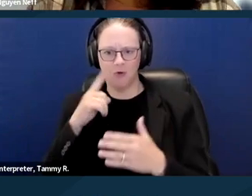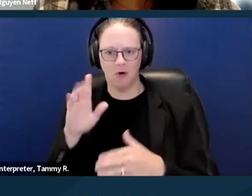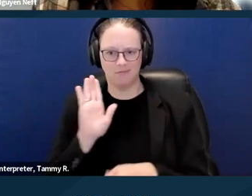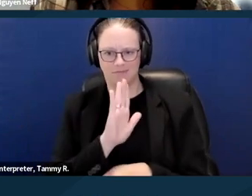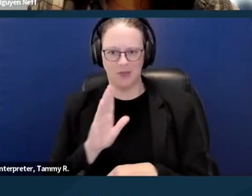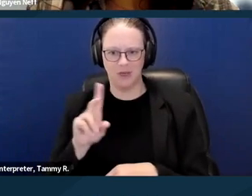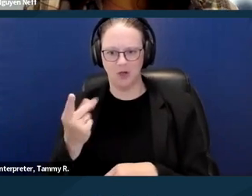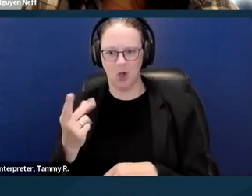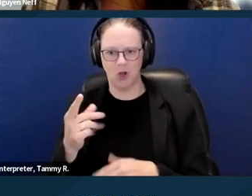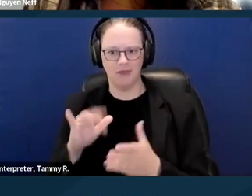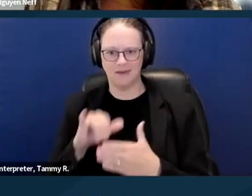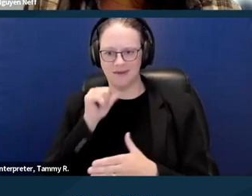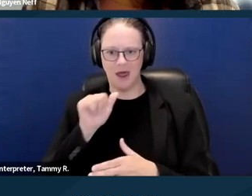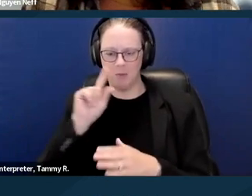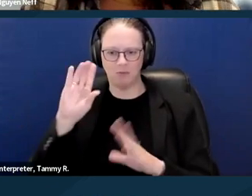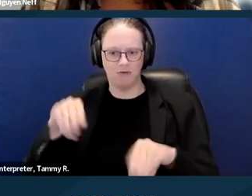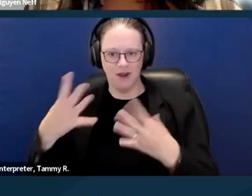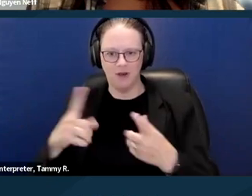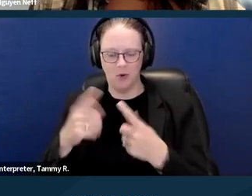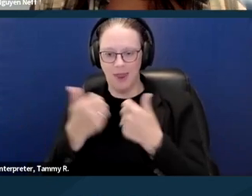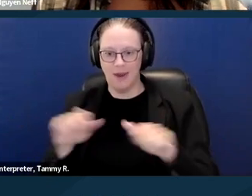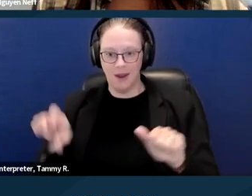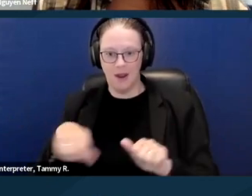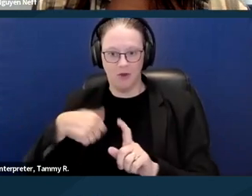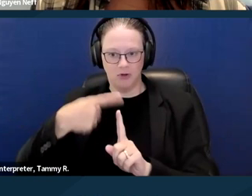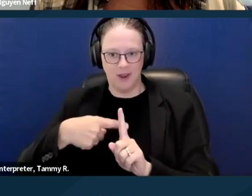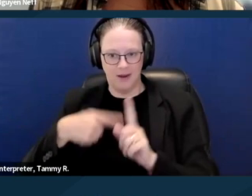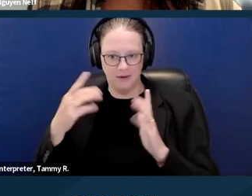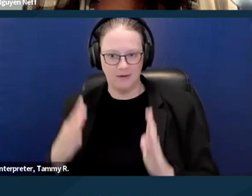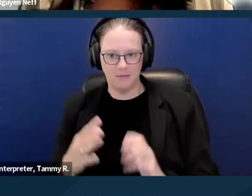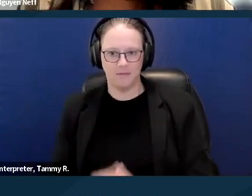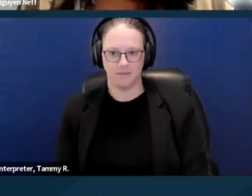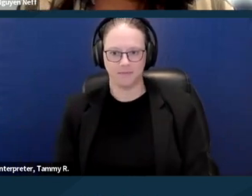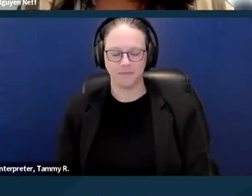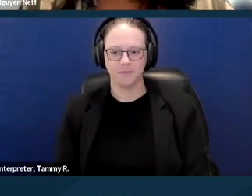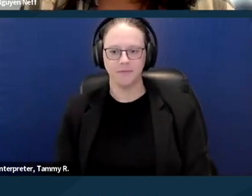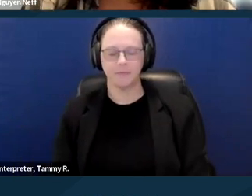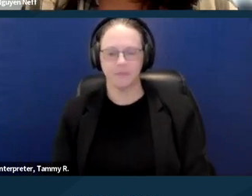beyond what's provided to any of the other occupants in the apartment